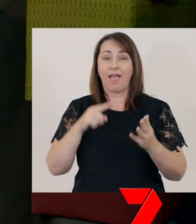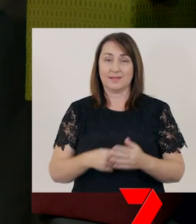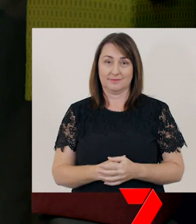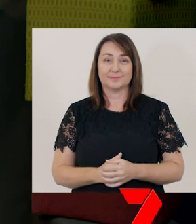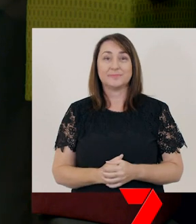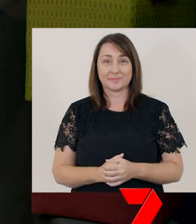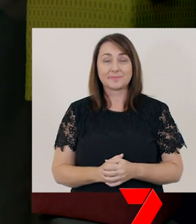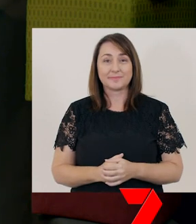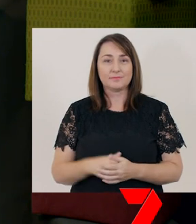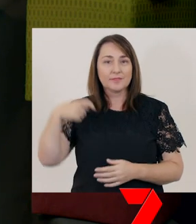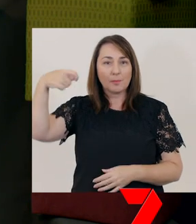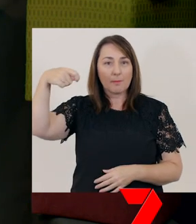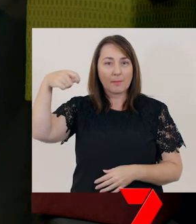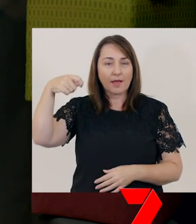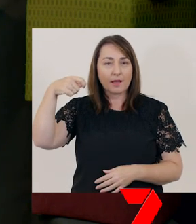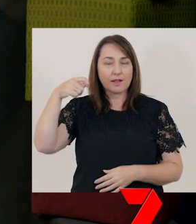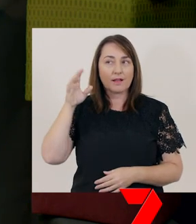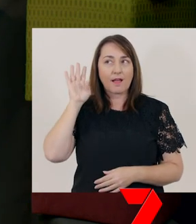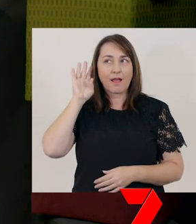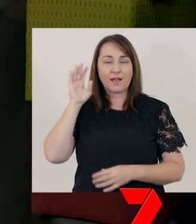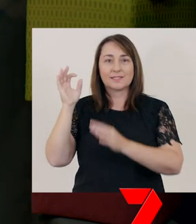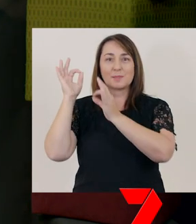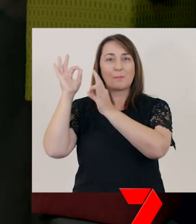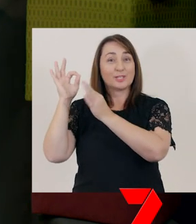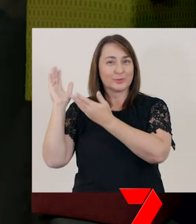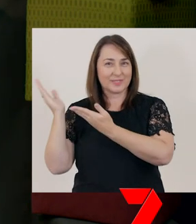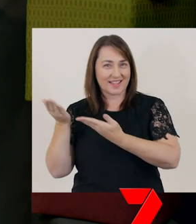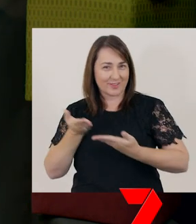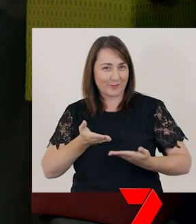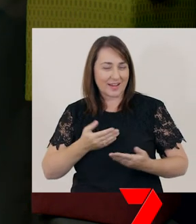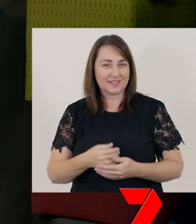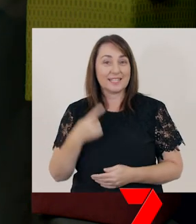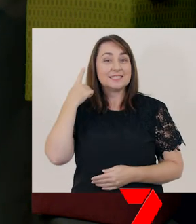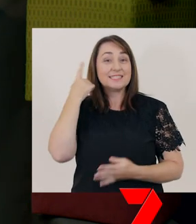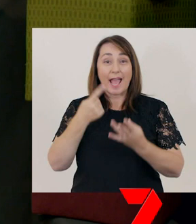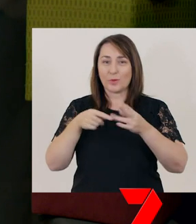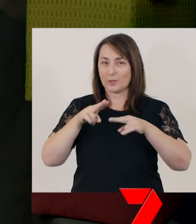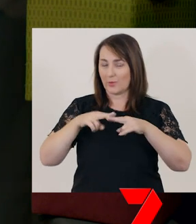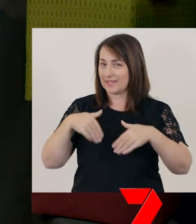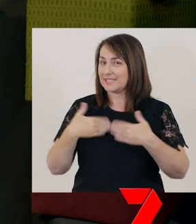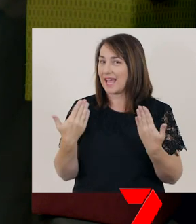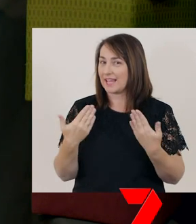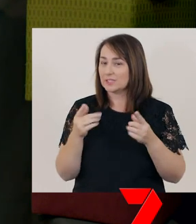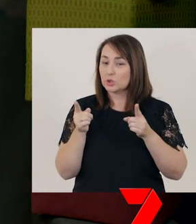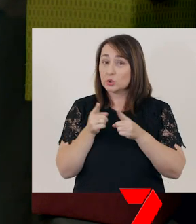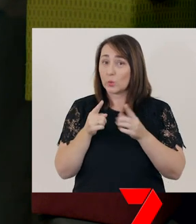[bell dings] Special delivery! Sound of the day: The short ‘u’ sound.